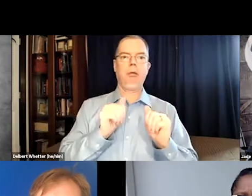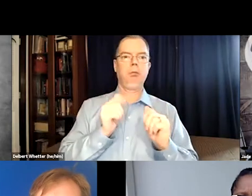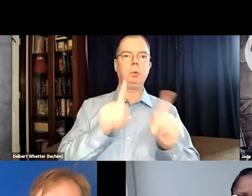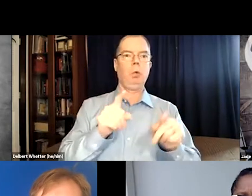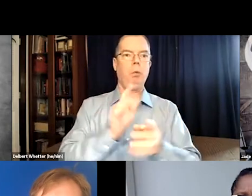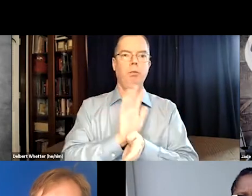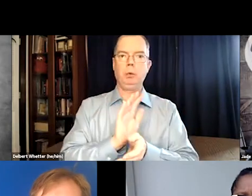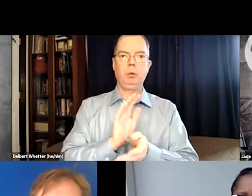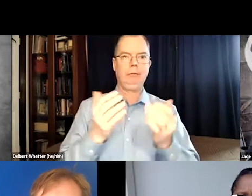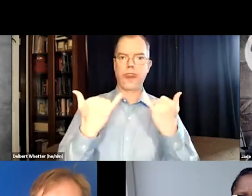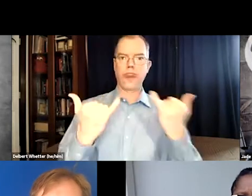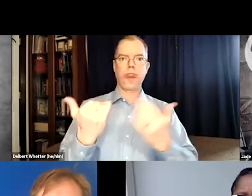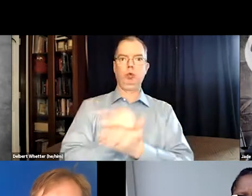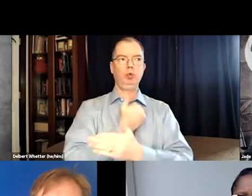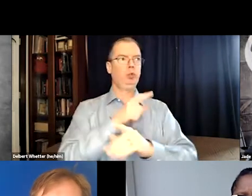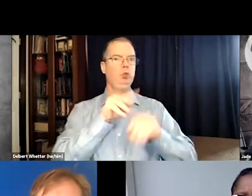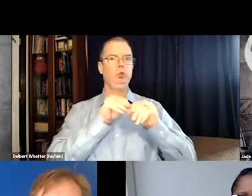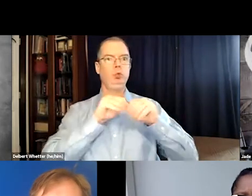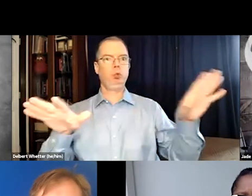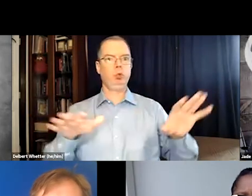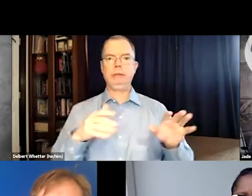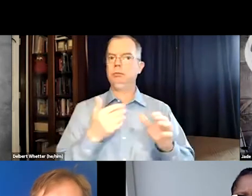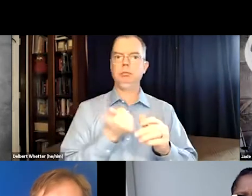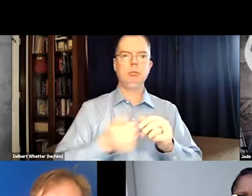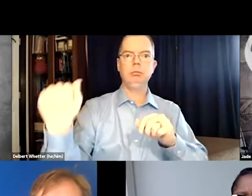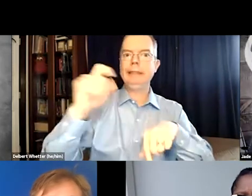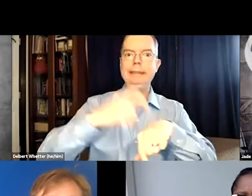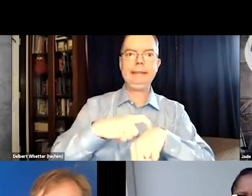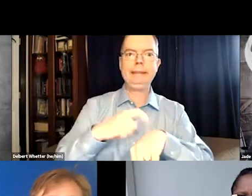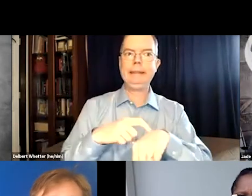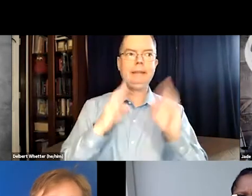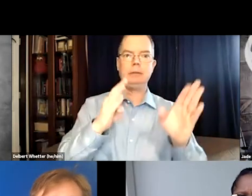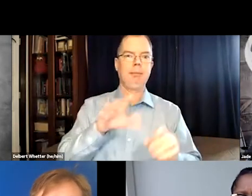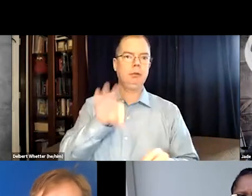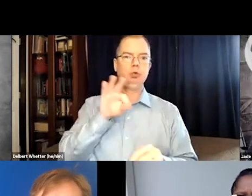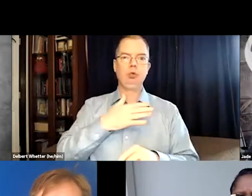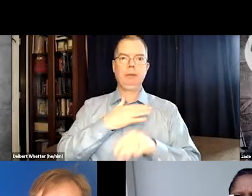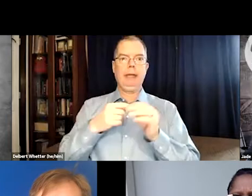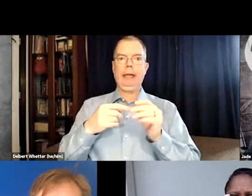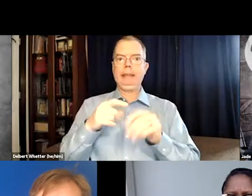because I can go to the movie theater and see a new release anytime